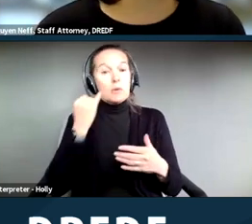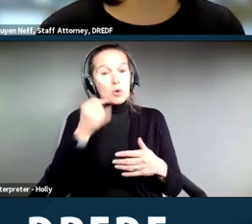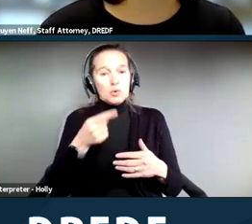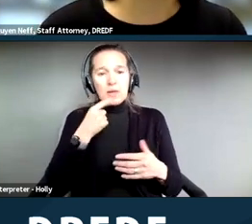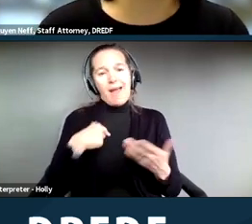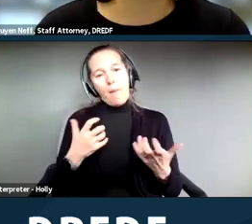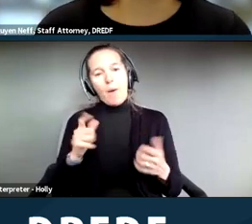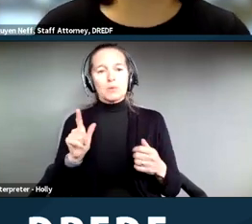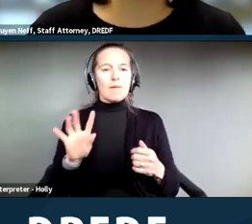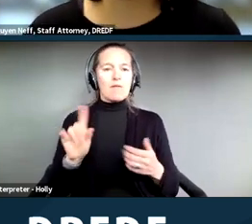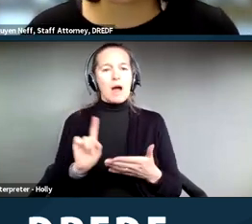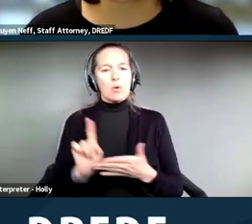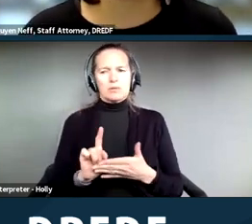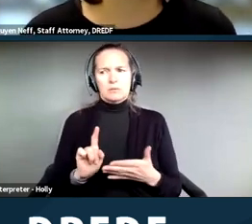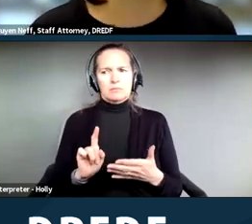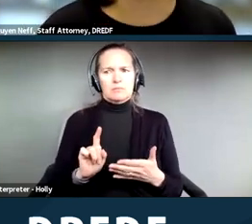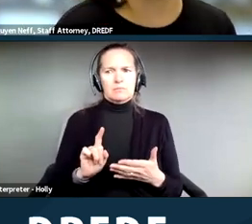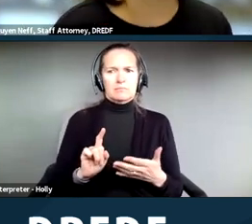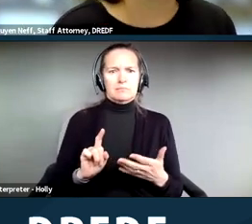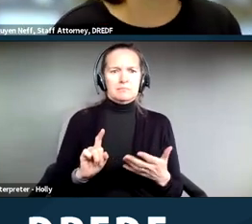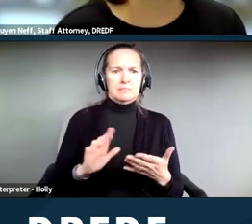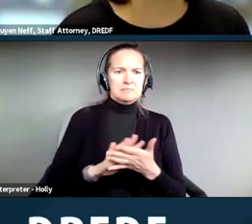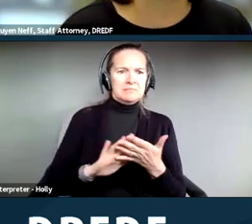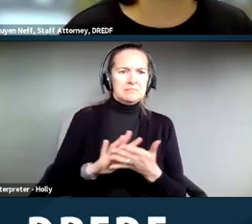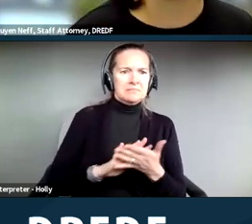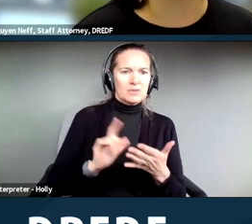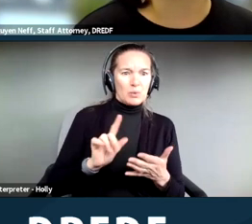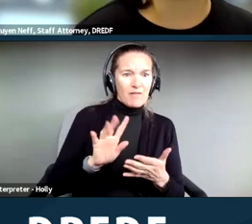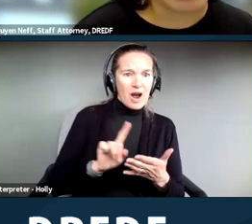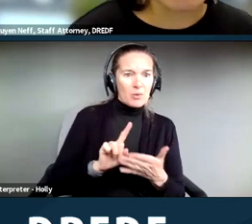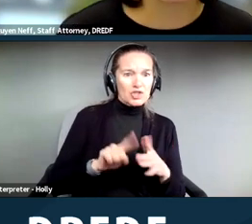it might be unclear to both parties, does the 24 hours start from the moment you made the request,